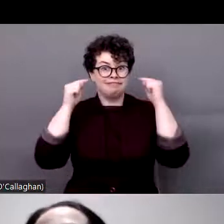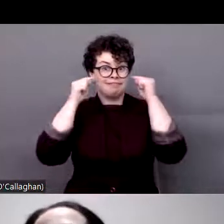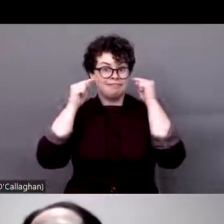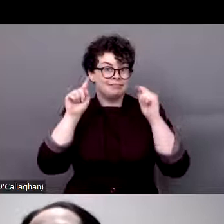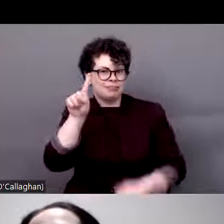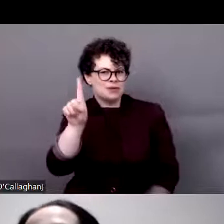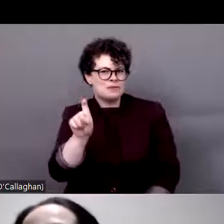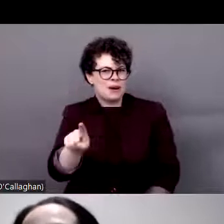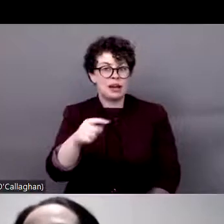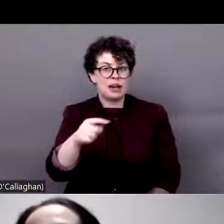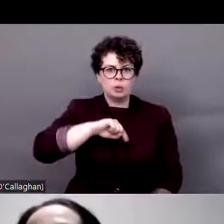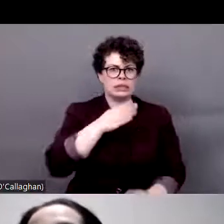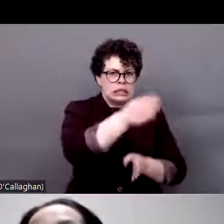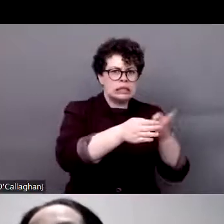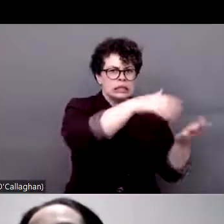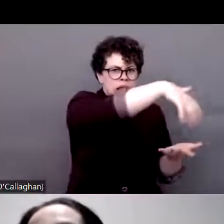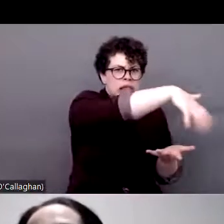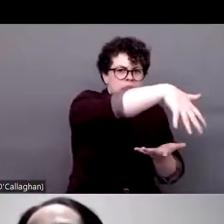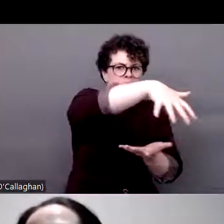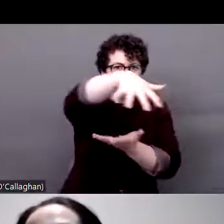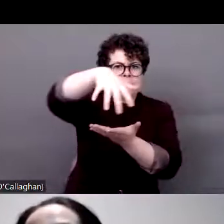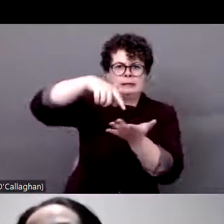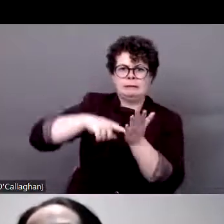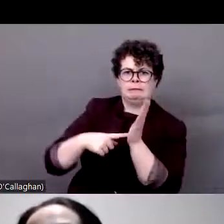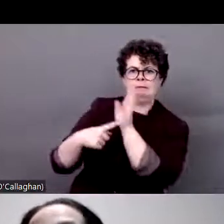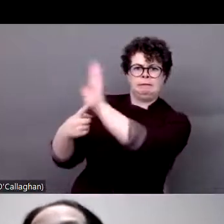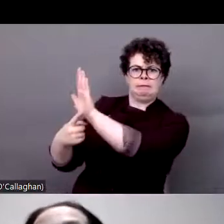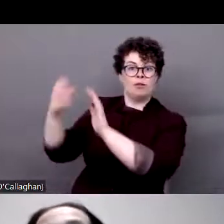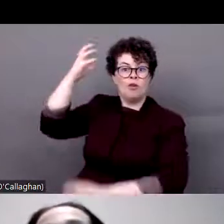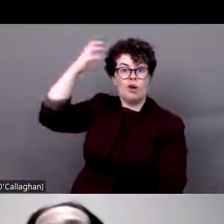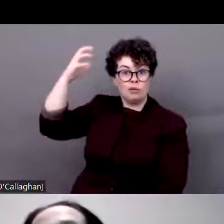of our common convincing of ministry of social policy of